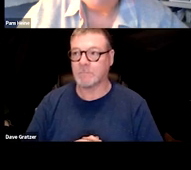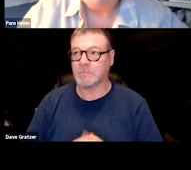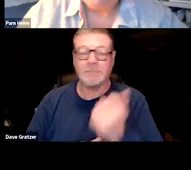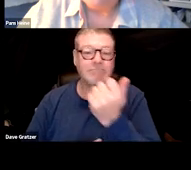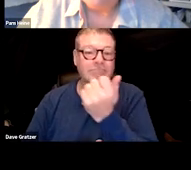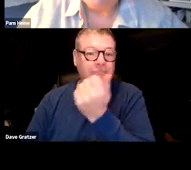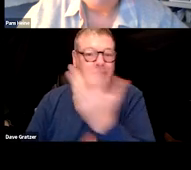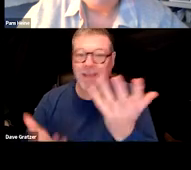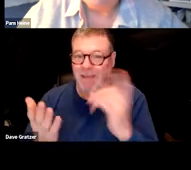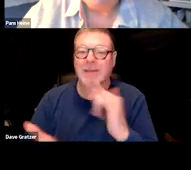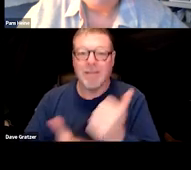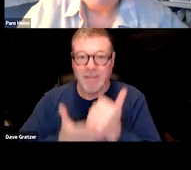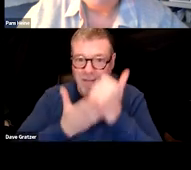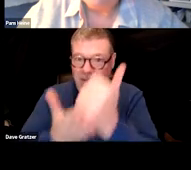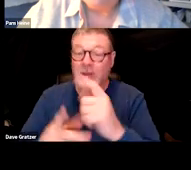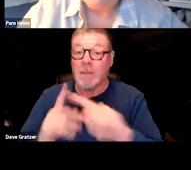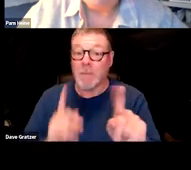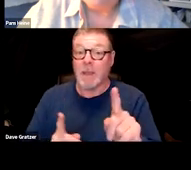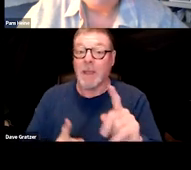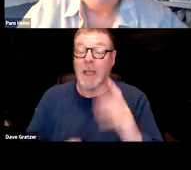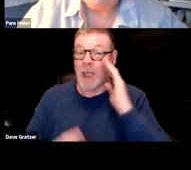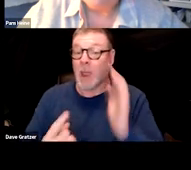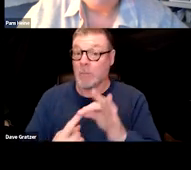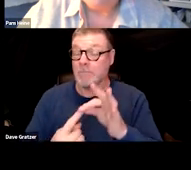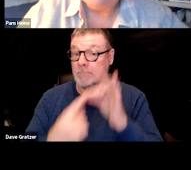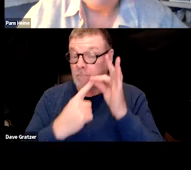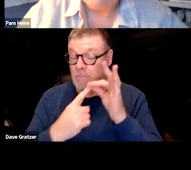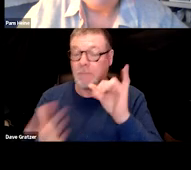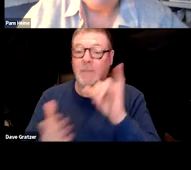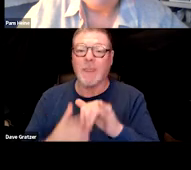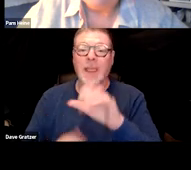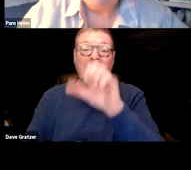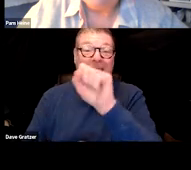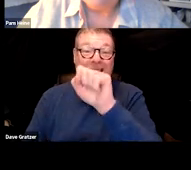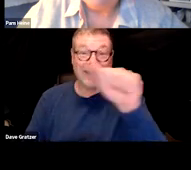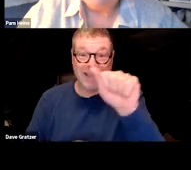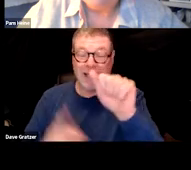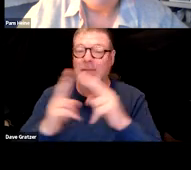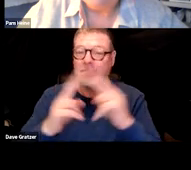I think anything's helpful but I do know in particular that SSA is very specific in that.